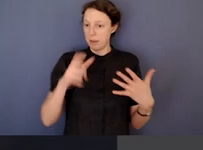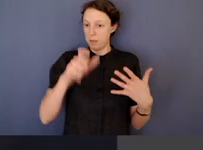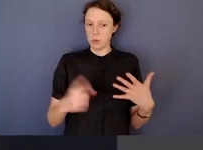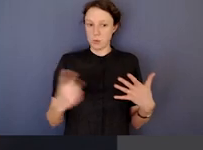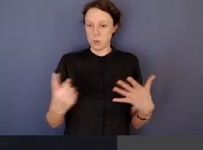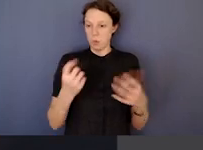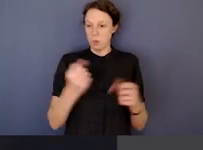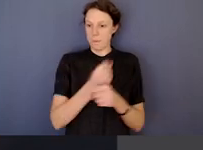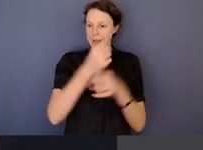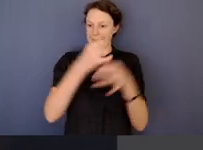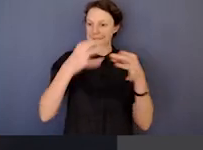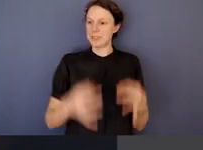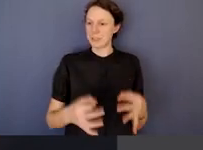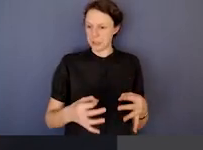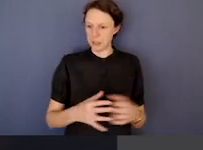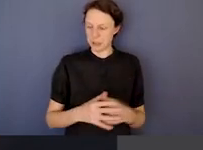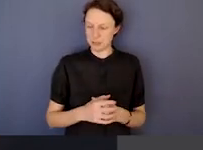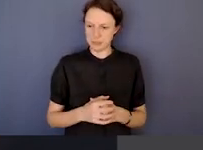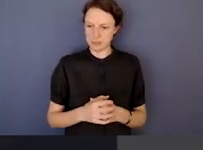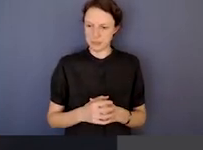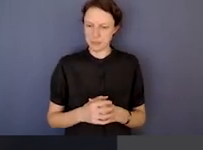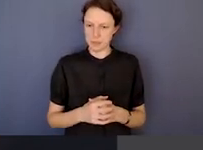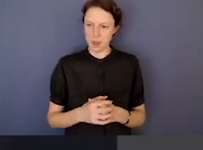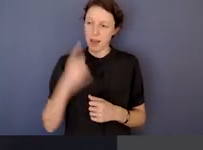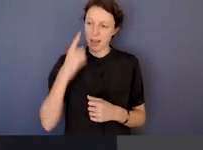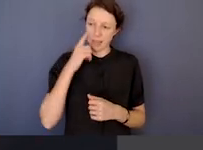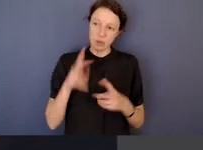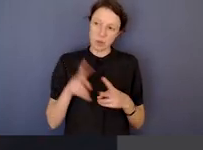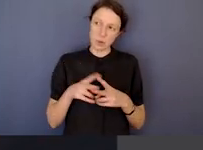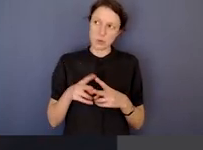So I think they're a couple of key steps,